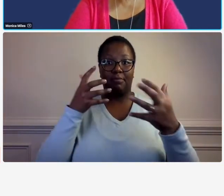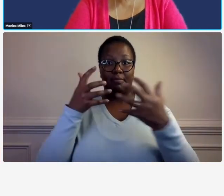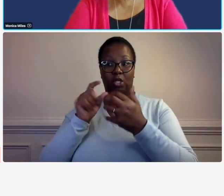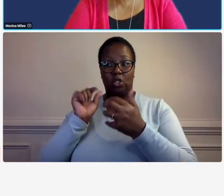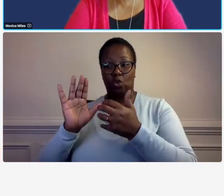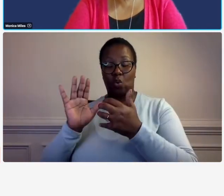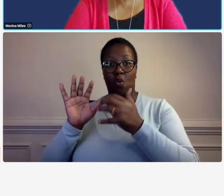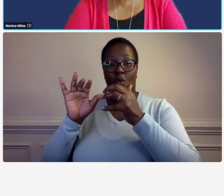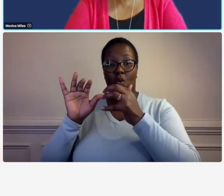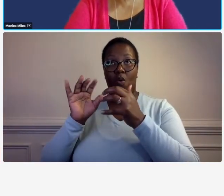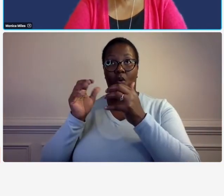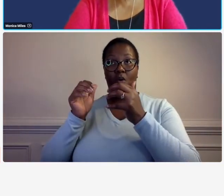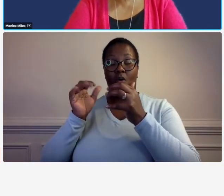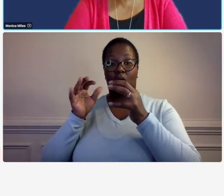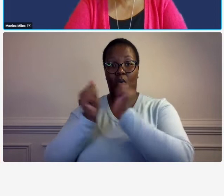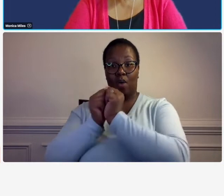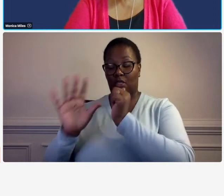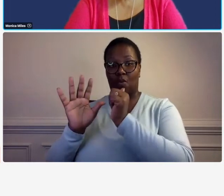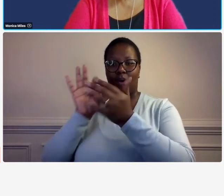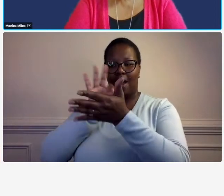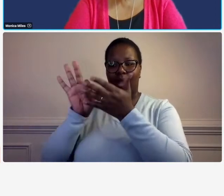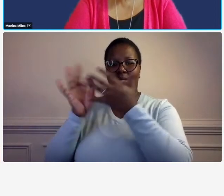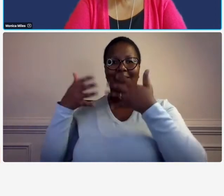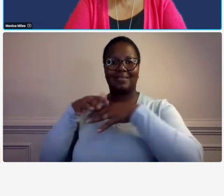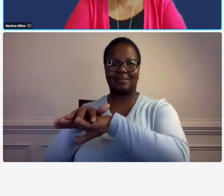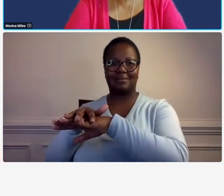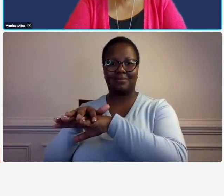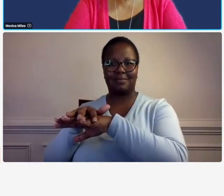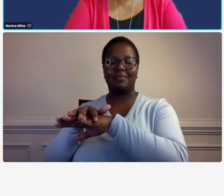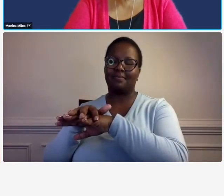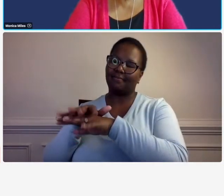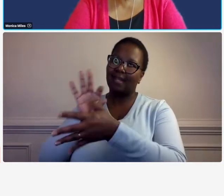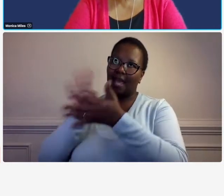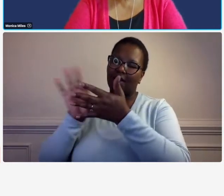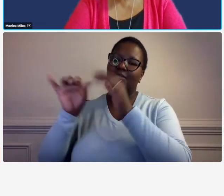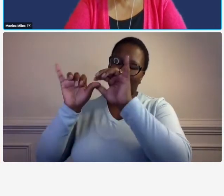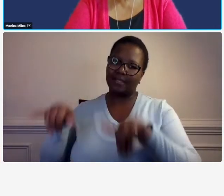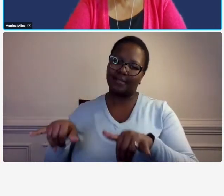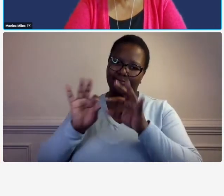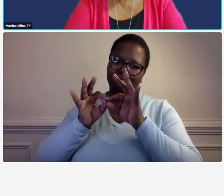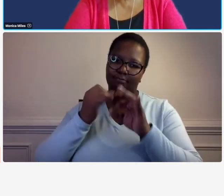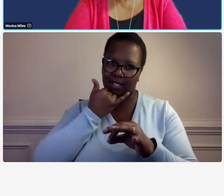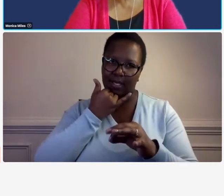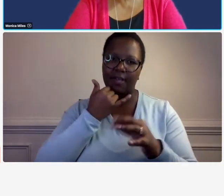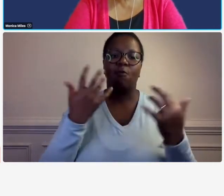so the um the gold standard would be a fully integrated system but surely if you know as